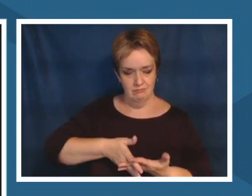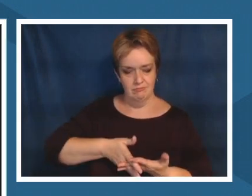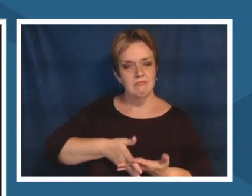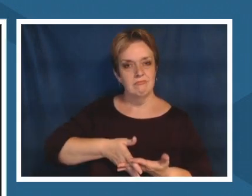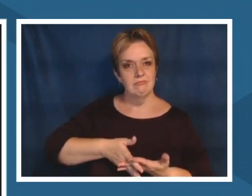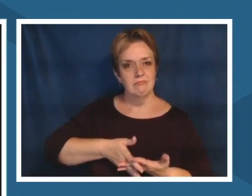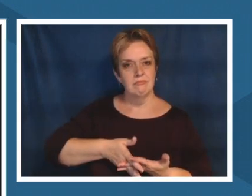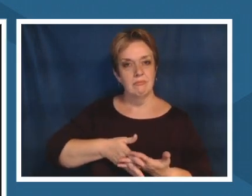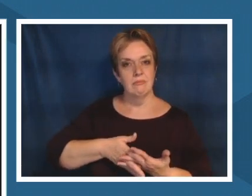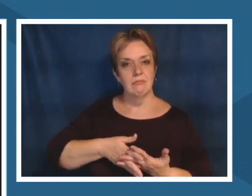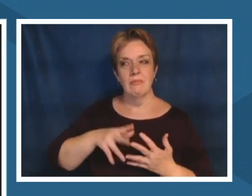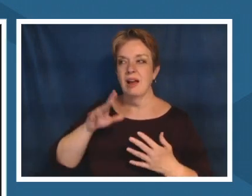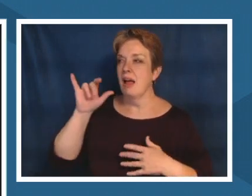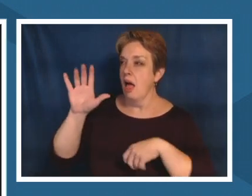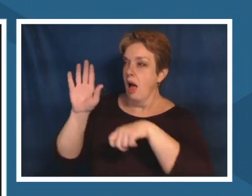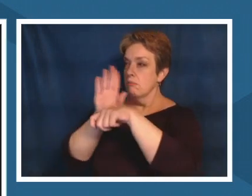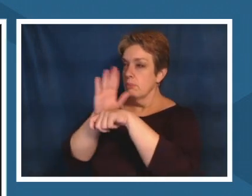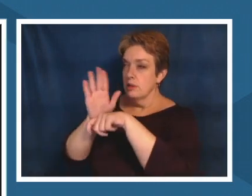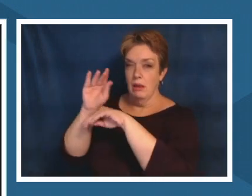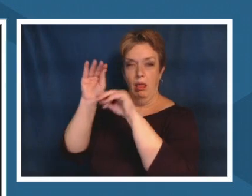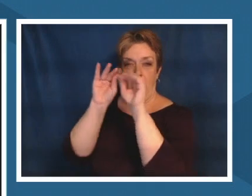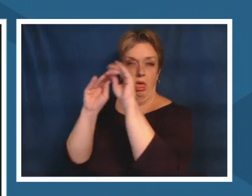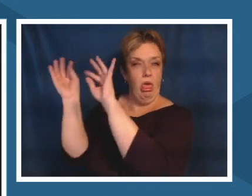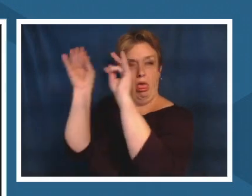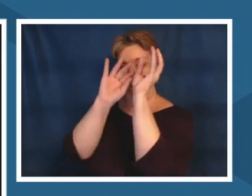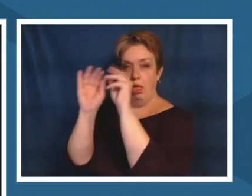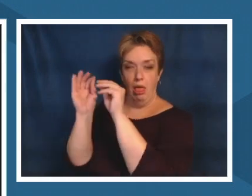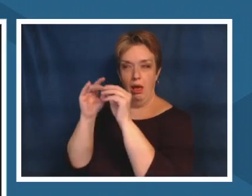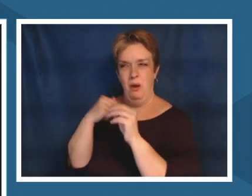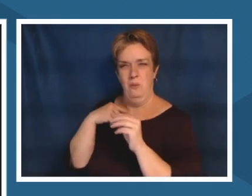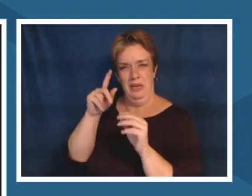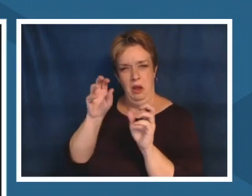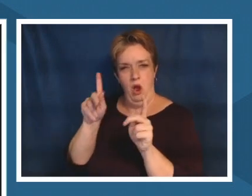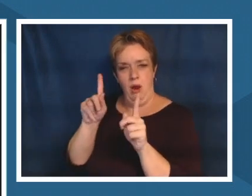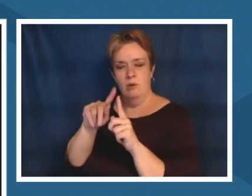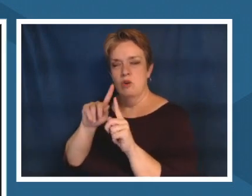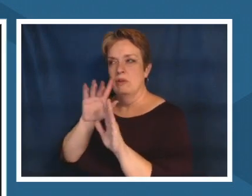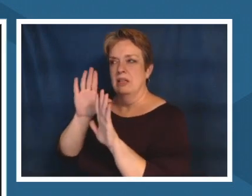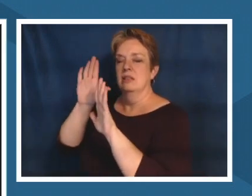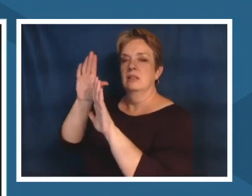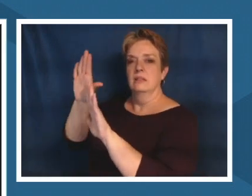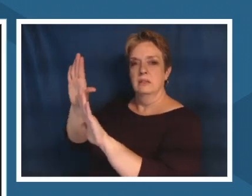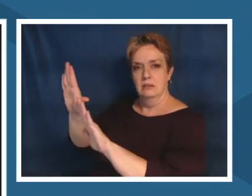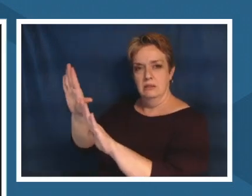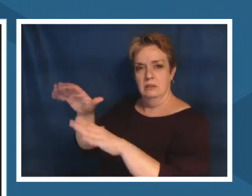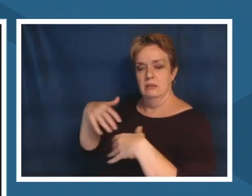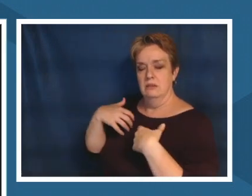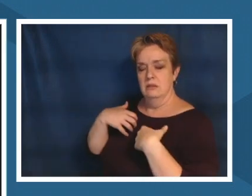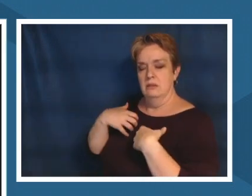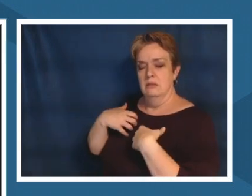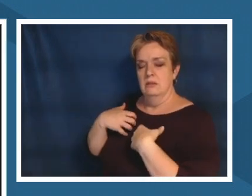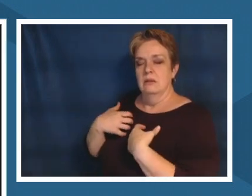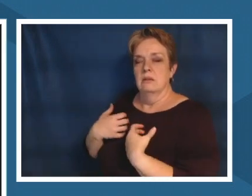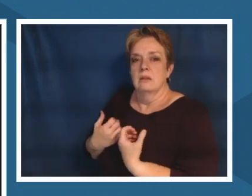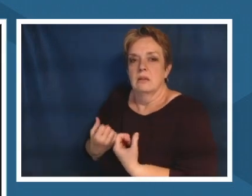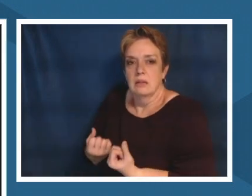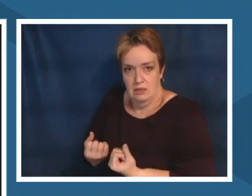but i think one one example of this speaking true to me